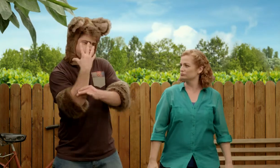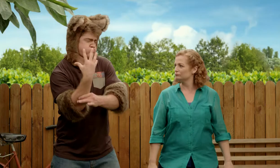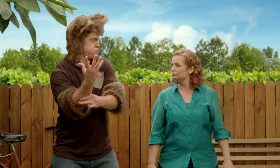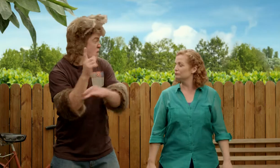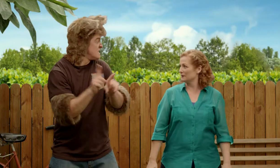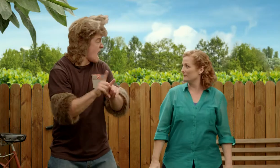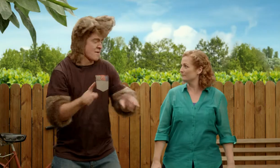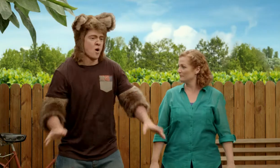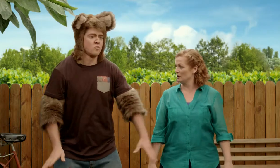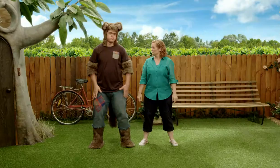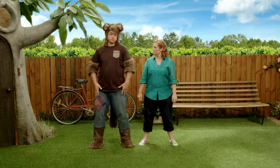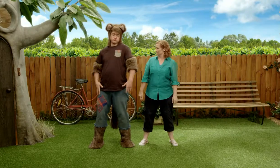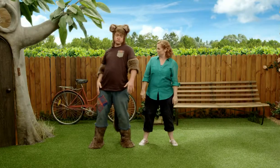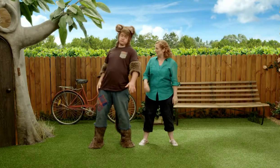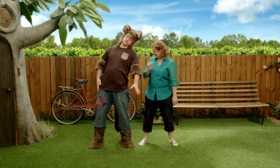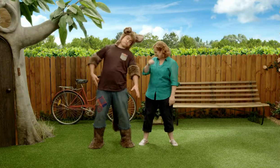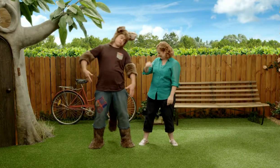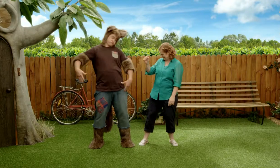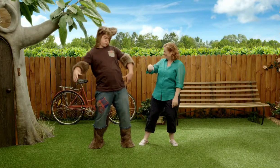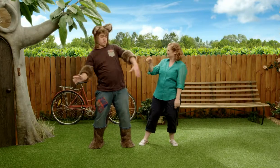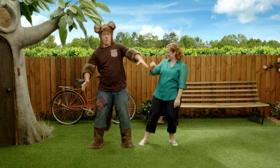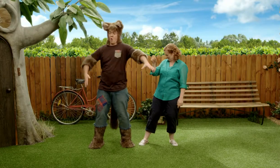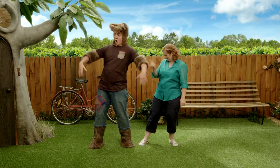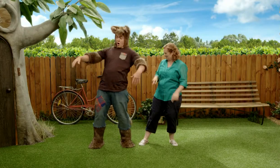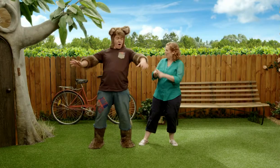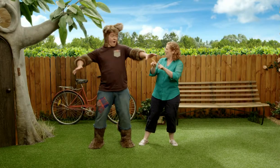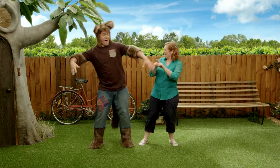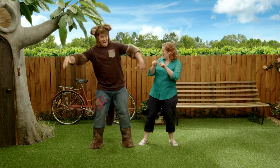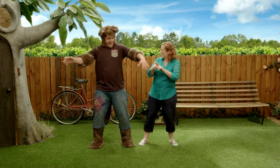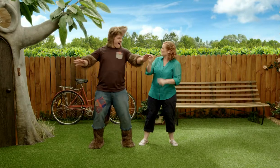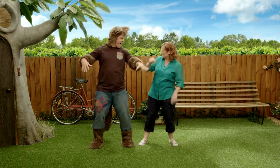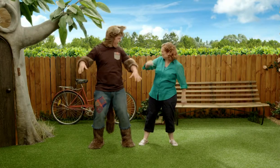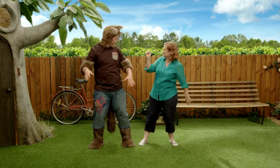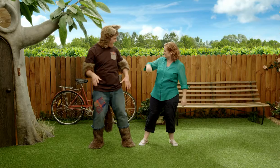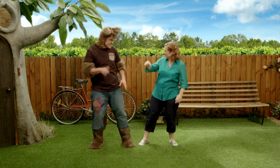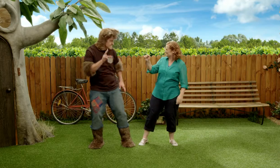waving around, just like this. Yes! They were, weren't they?